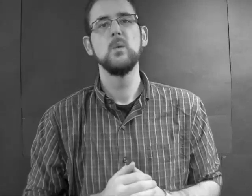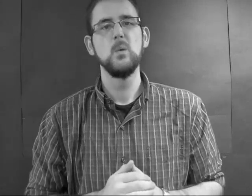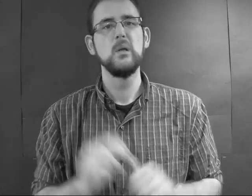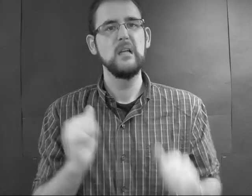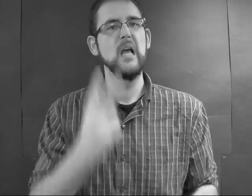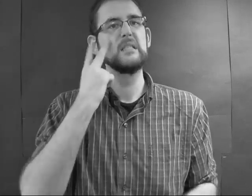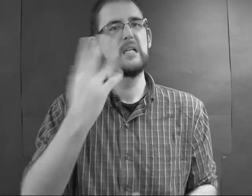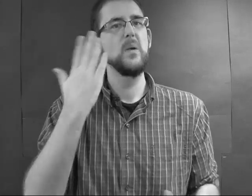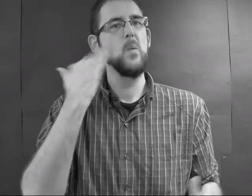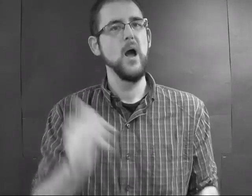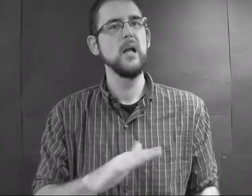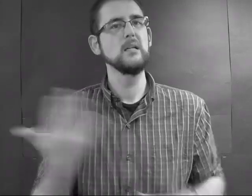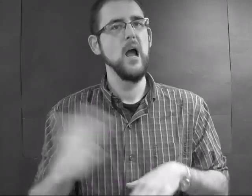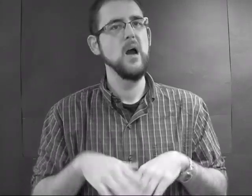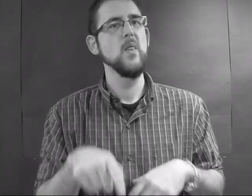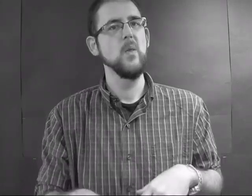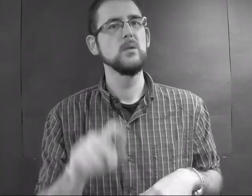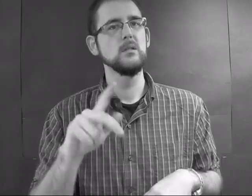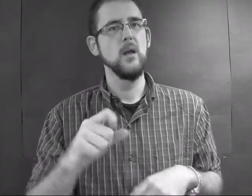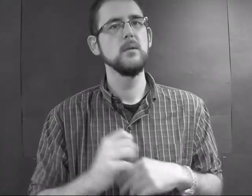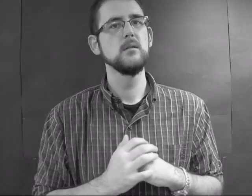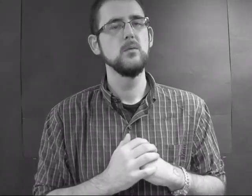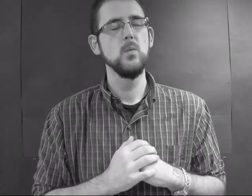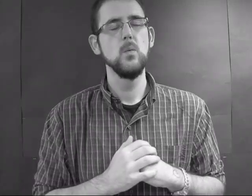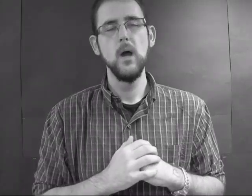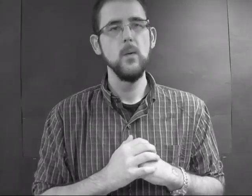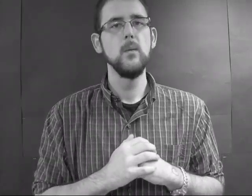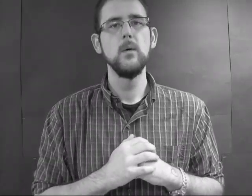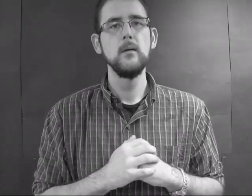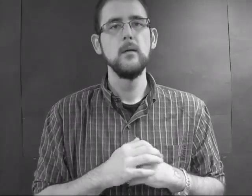You can understand how people can die on them.